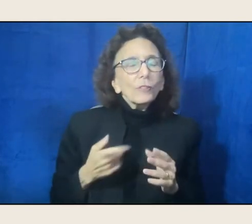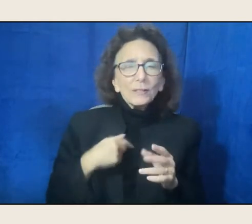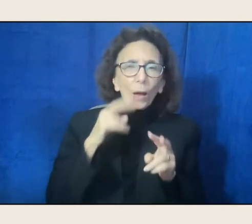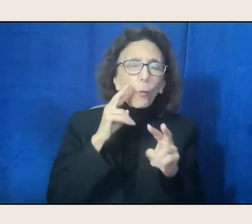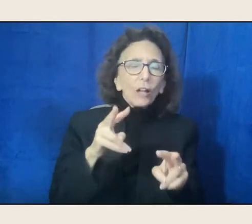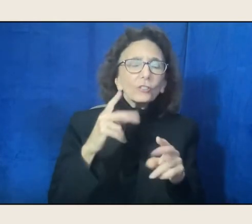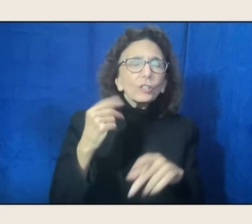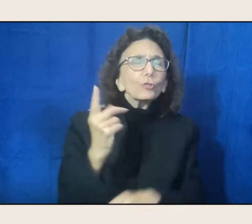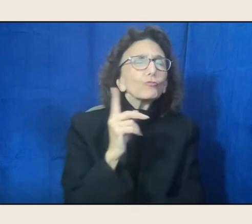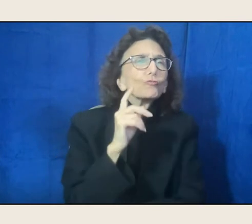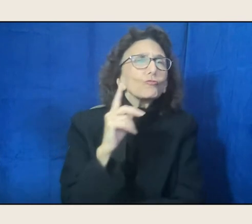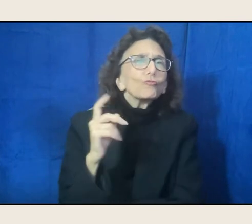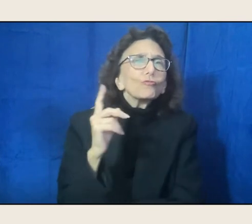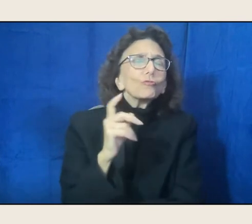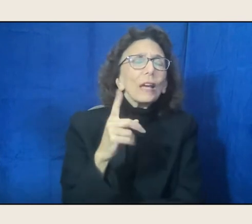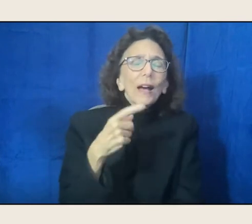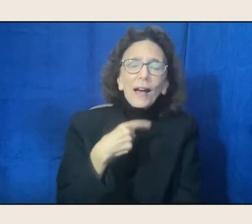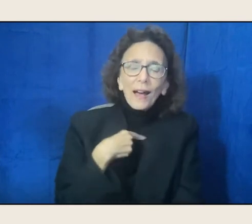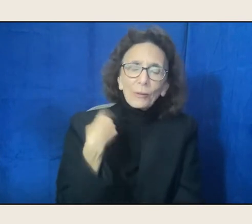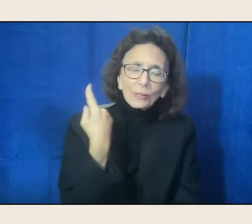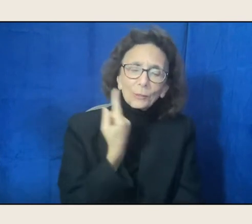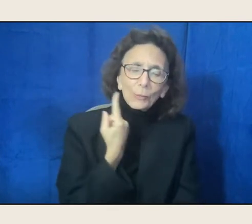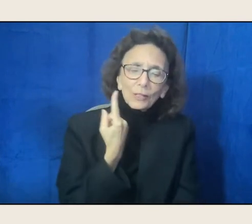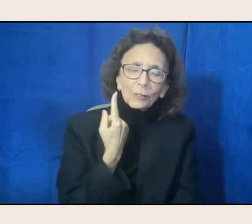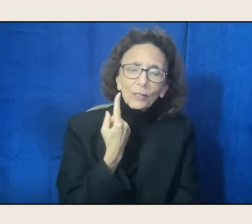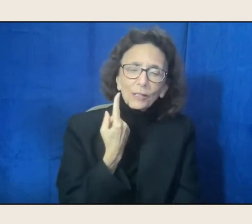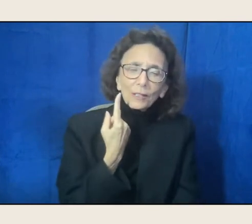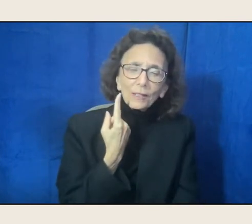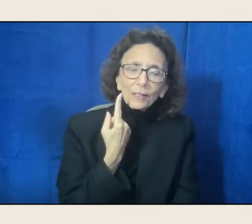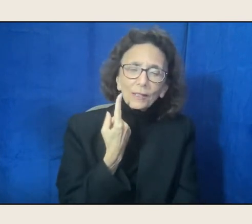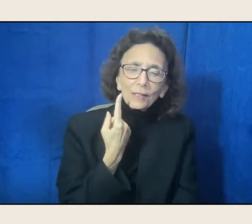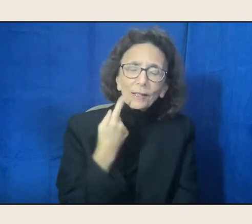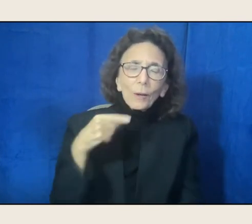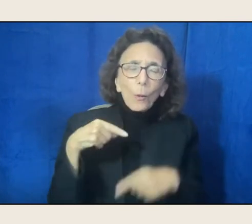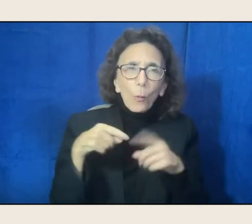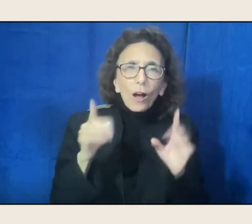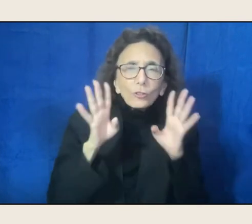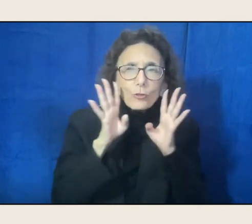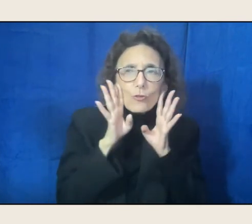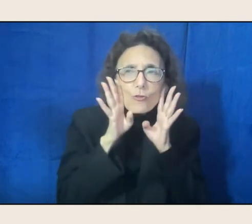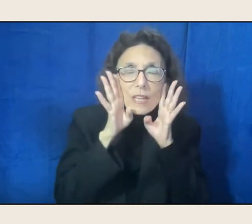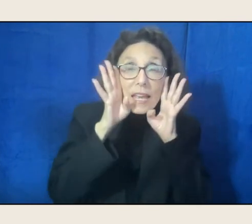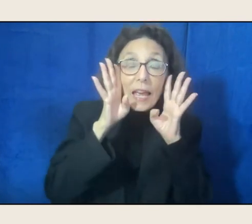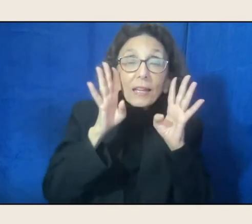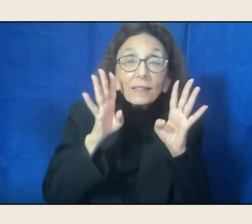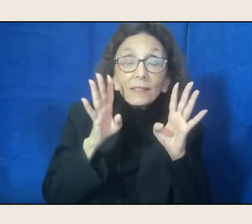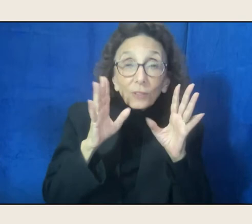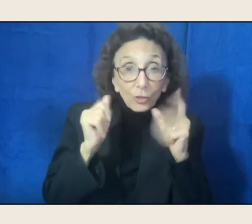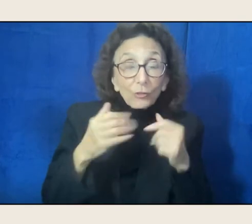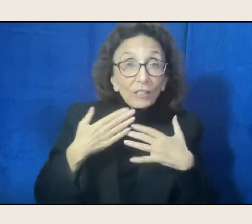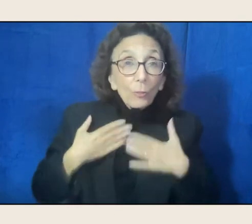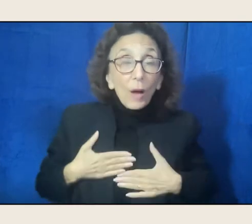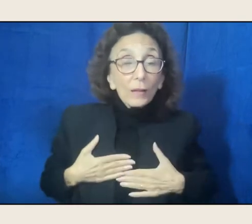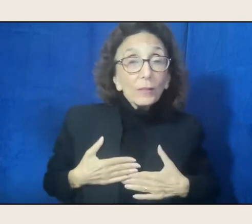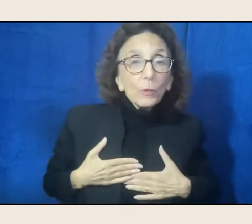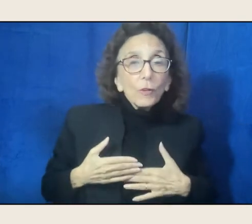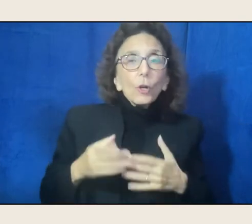wondering about actually moving when you're making things. You know, you talked about staying at the desk until the poem was finished,